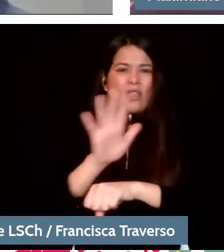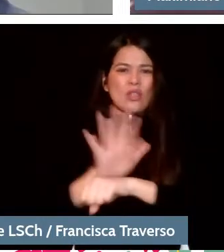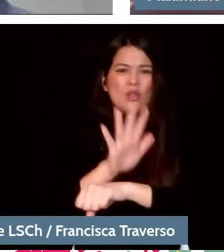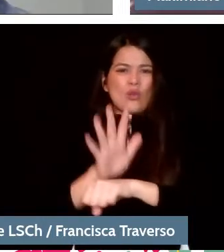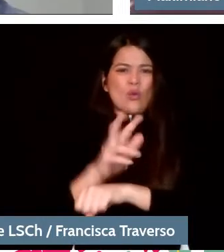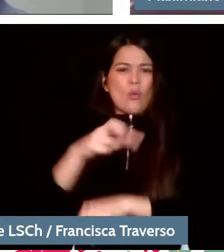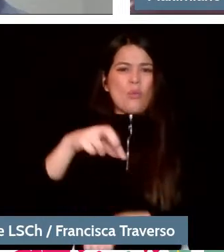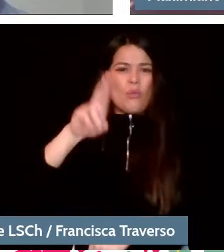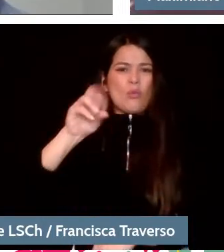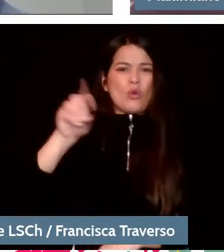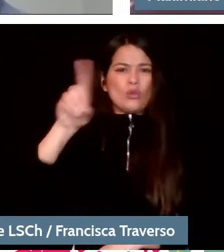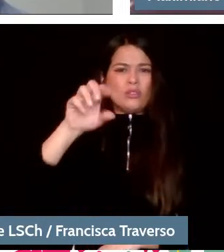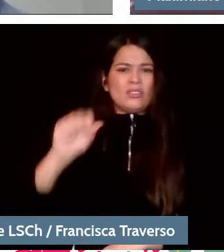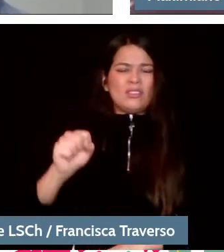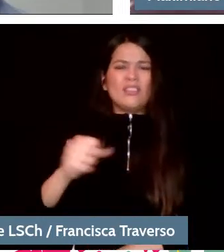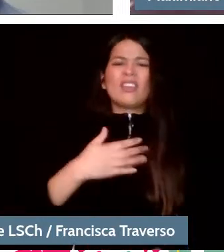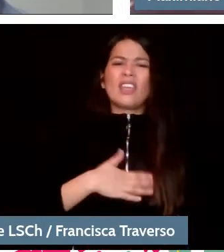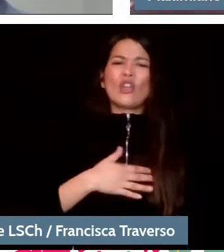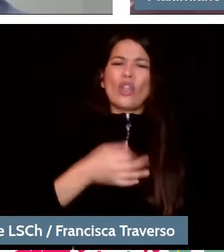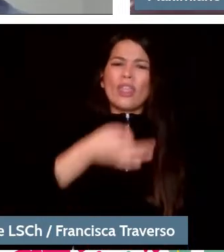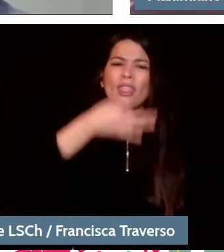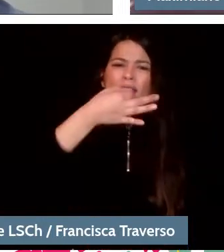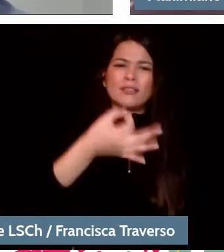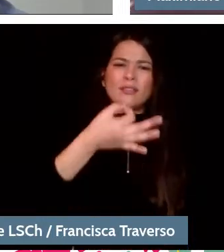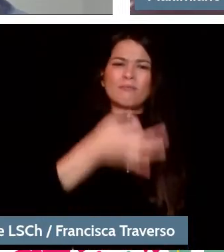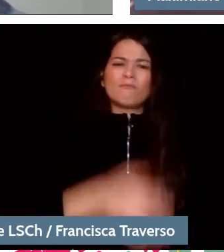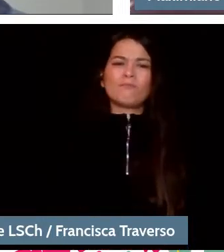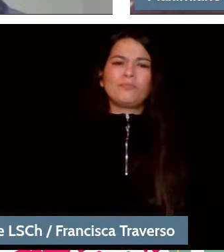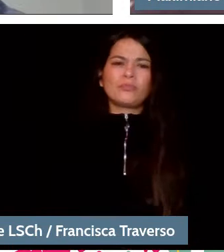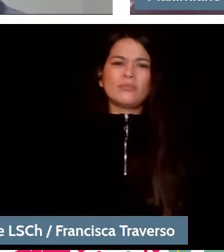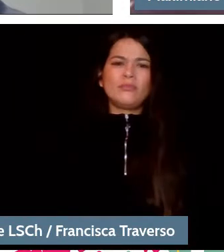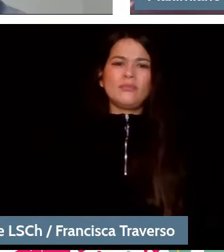but one thing must be said: what does the music say?